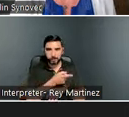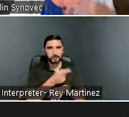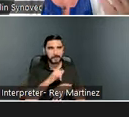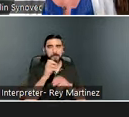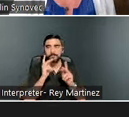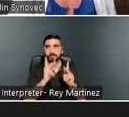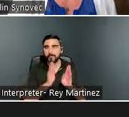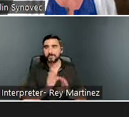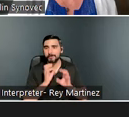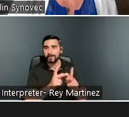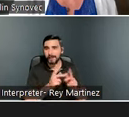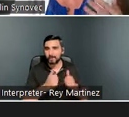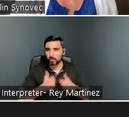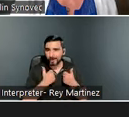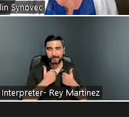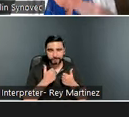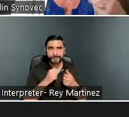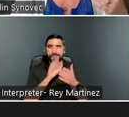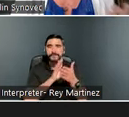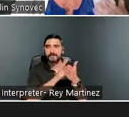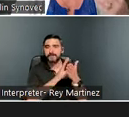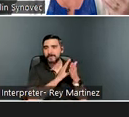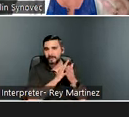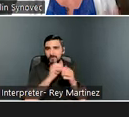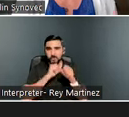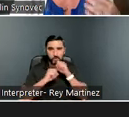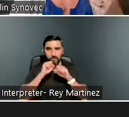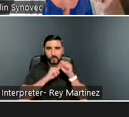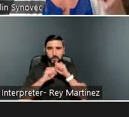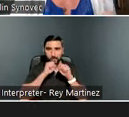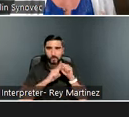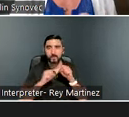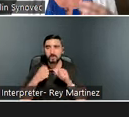We want case management supports early to help mitigate housing instability